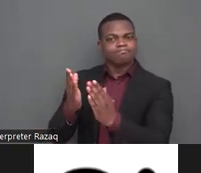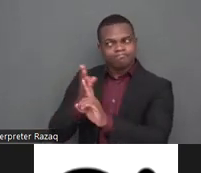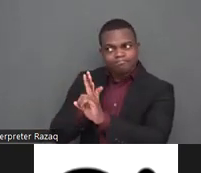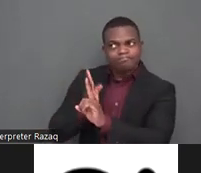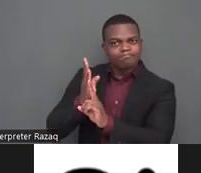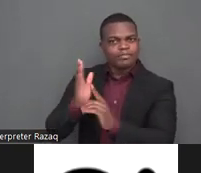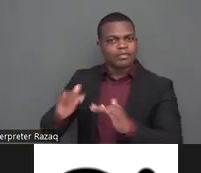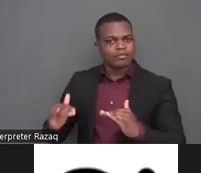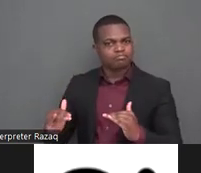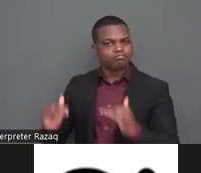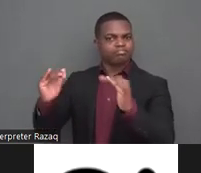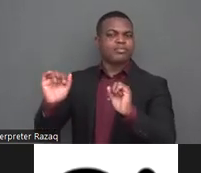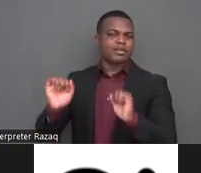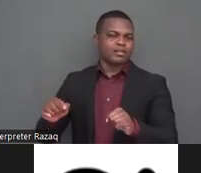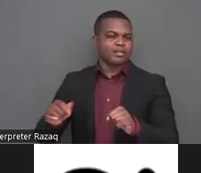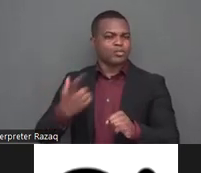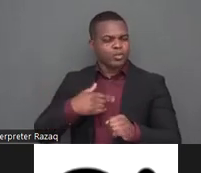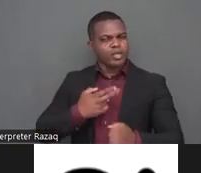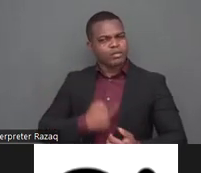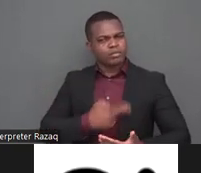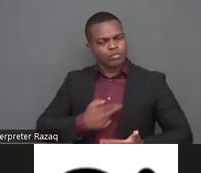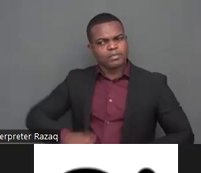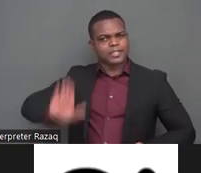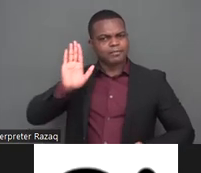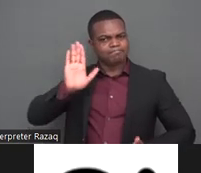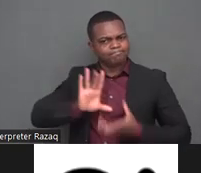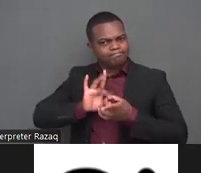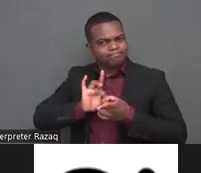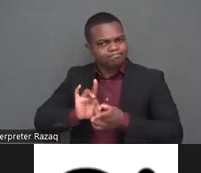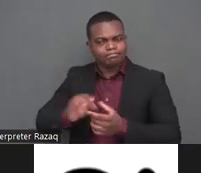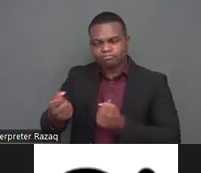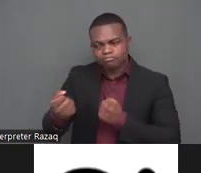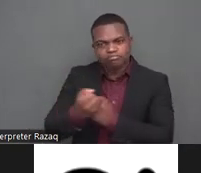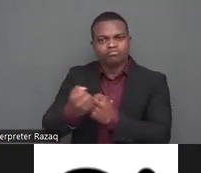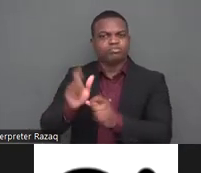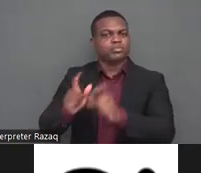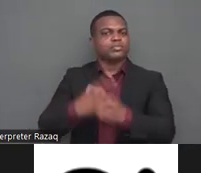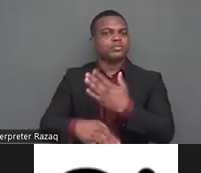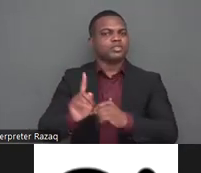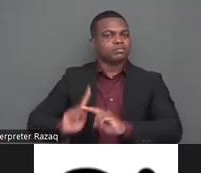peace and security issues to development cooperation and humanitarian action we have